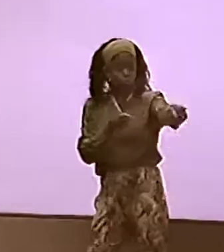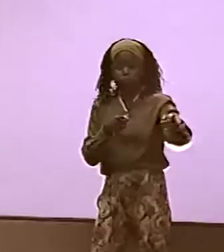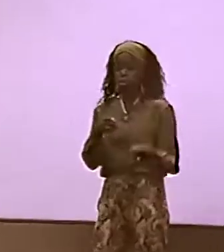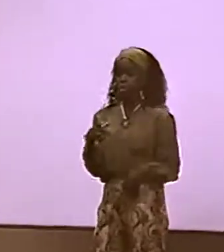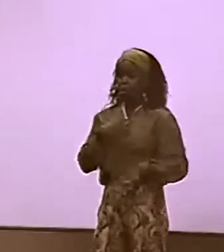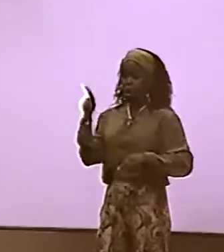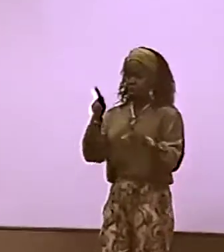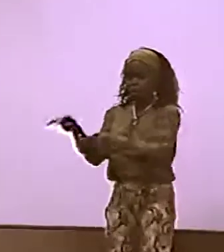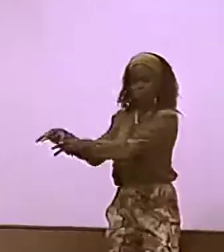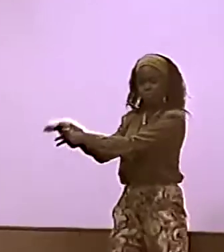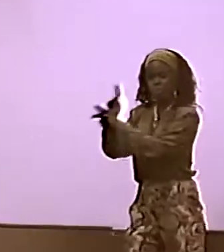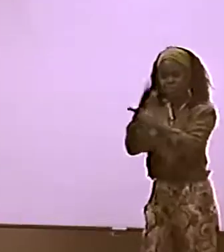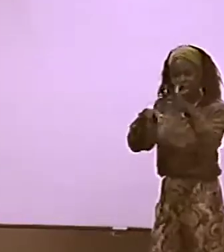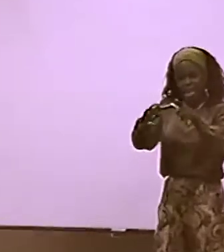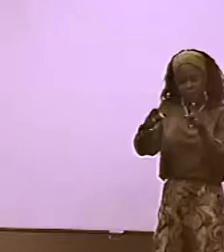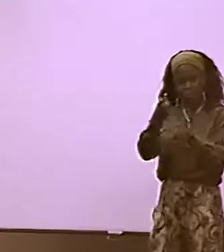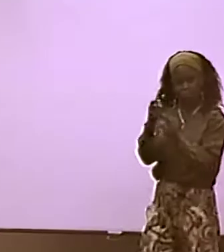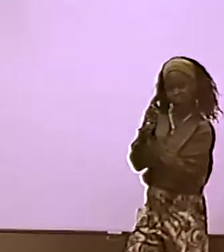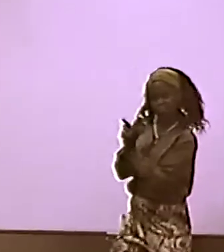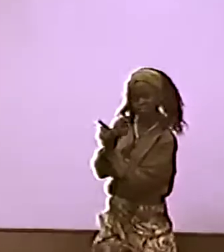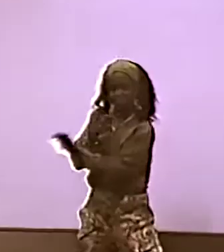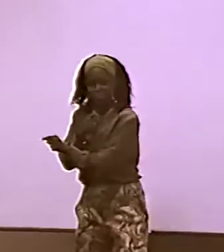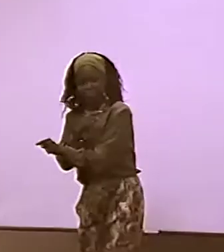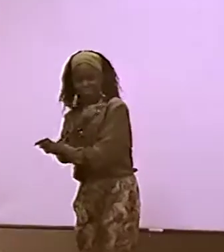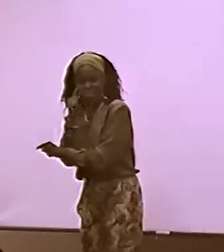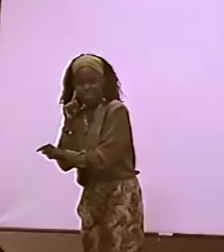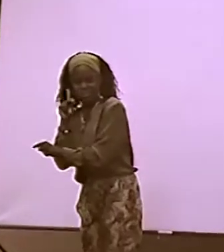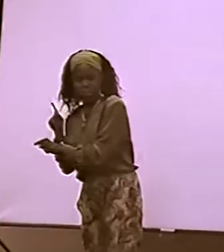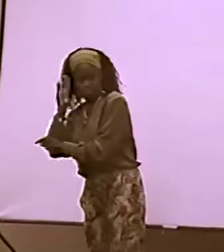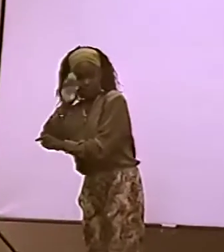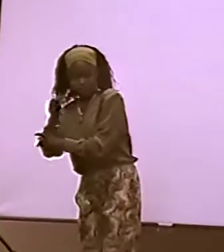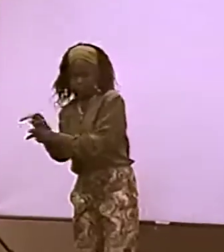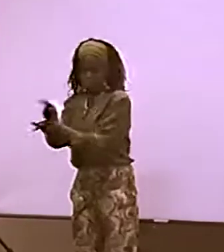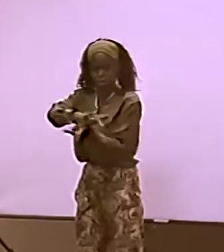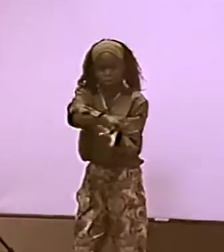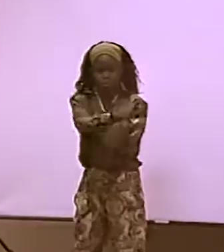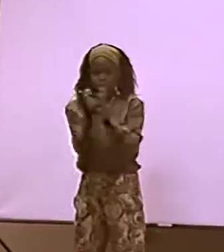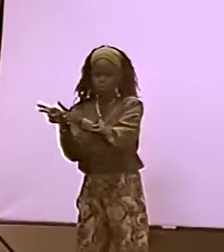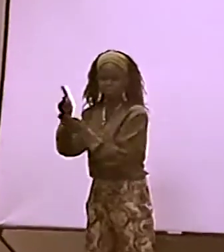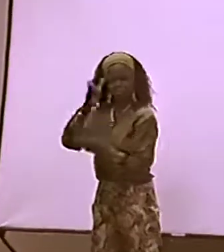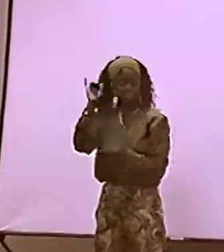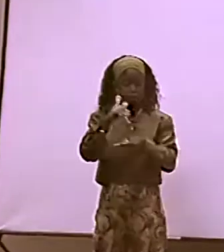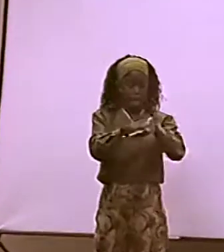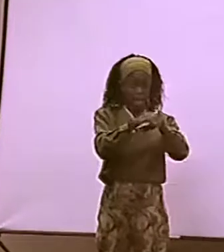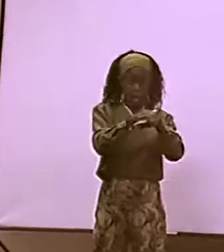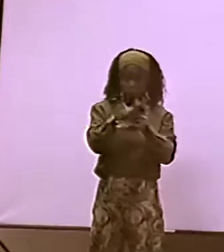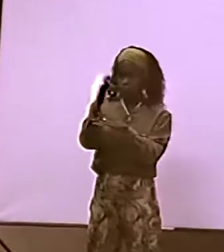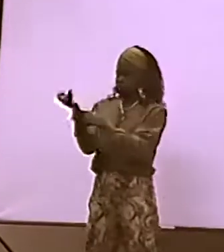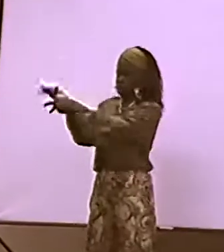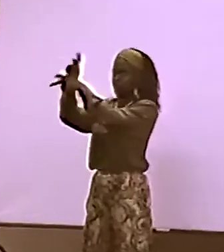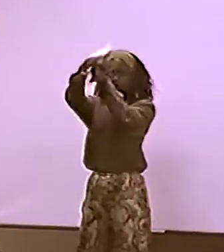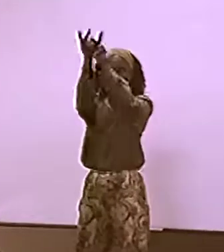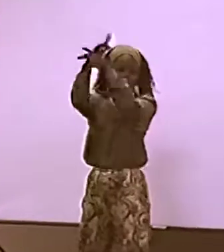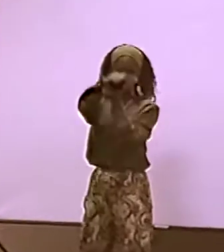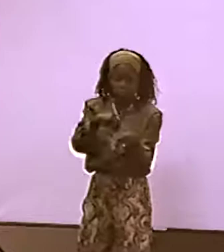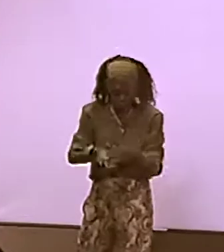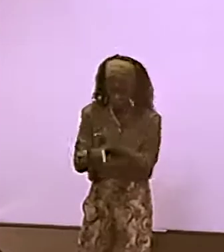AS HE WAS SAYING, THE WAY THAT WE'RE MOVING? SO, INTERESTING.